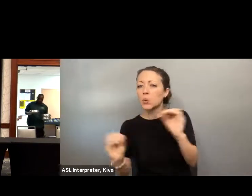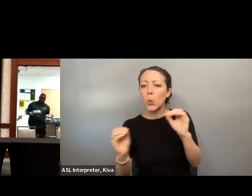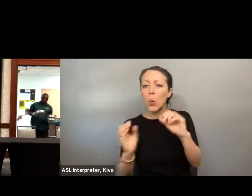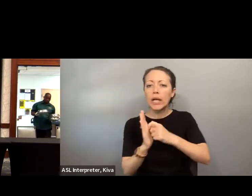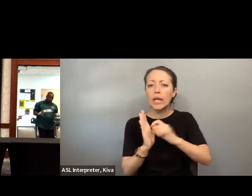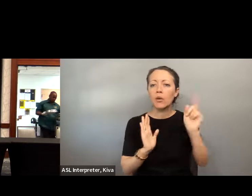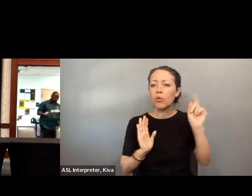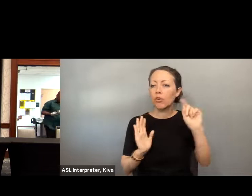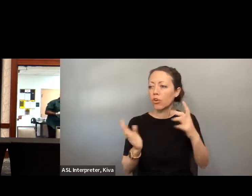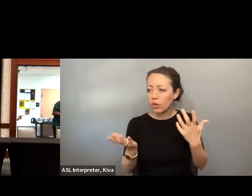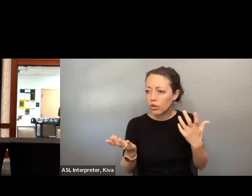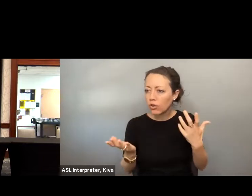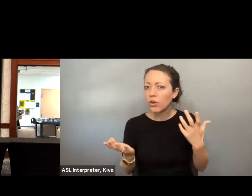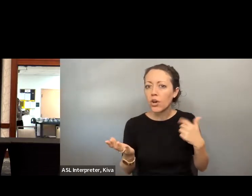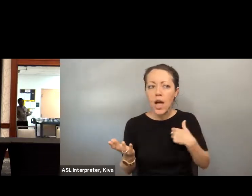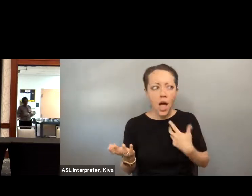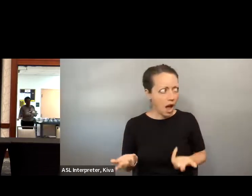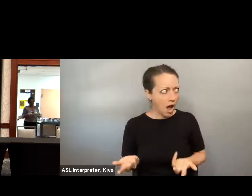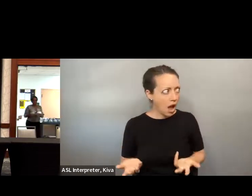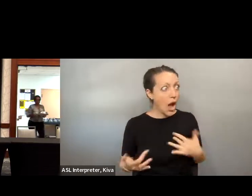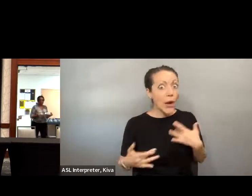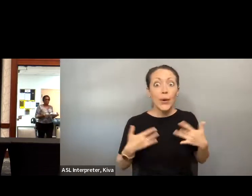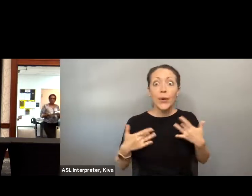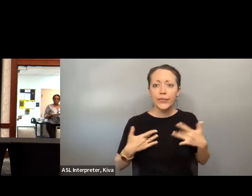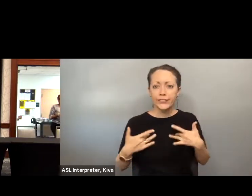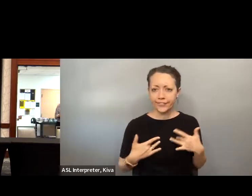could not be accessed -- could only be accessed with a key Could only be at this. I'm sorry with the key that no one Onsite had access to. that no one on sight had access to. My options were